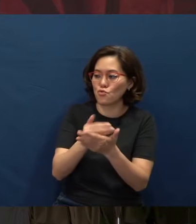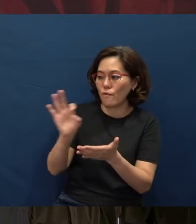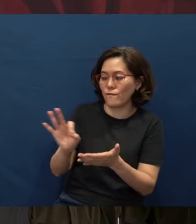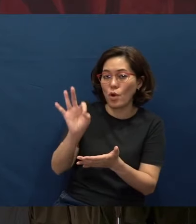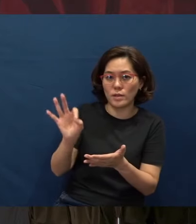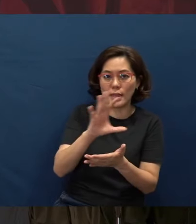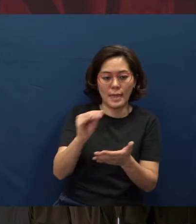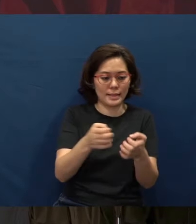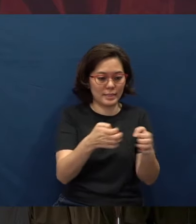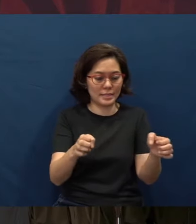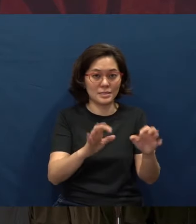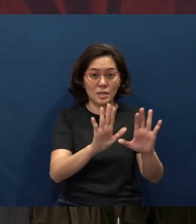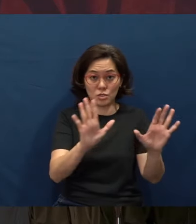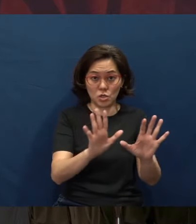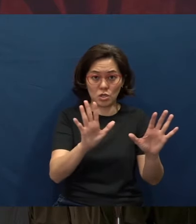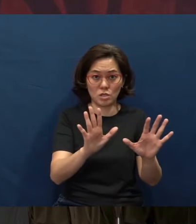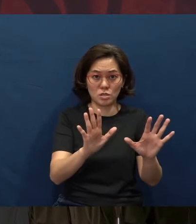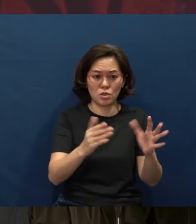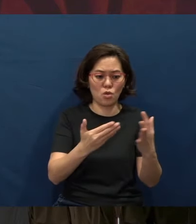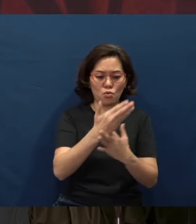and Easter Sunday throughout the rest of the year.